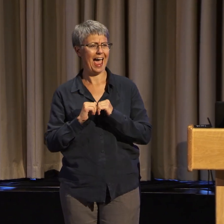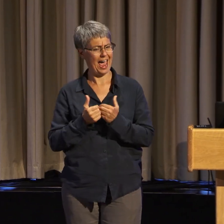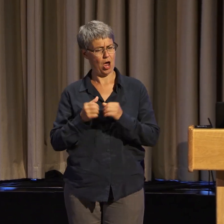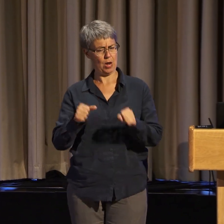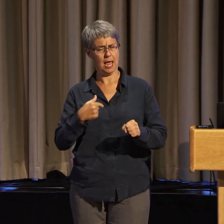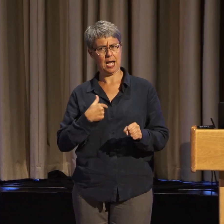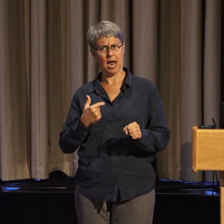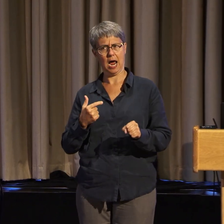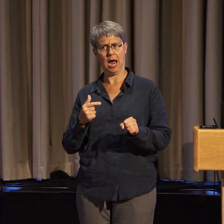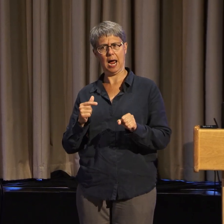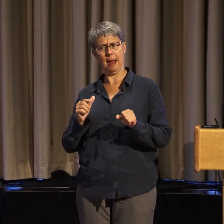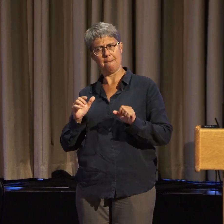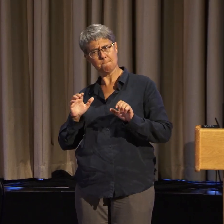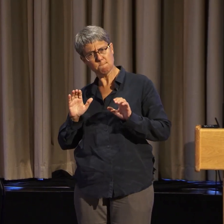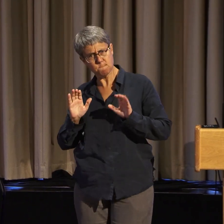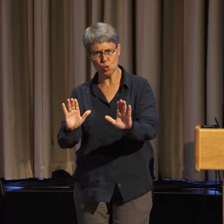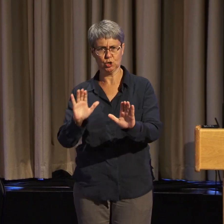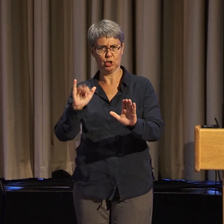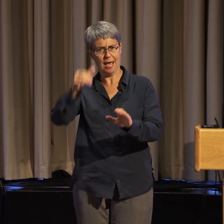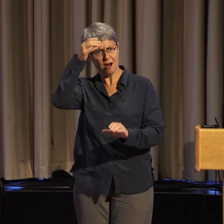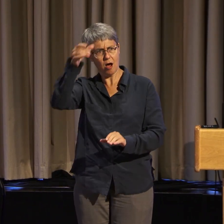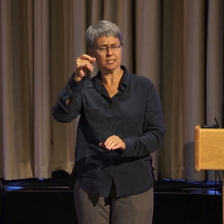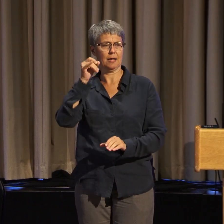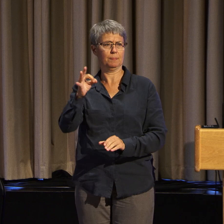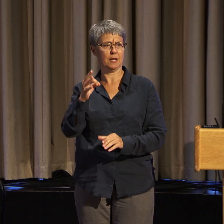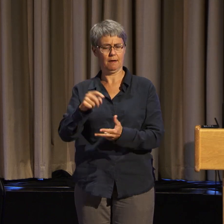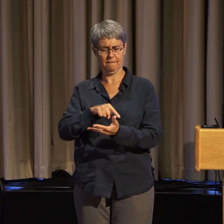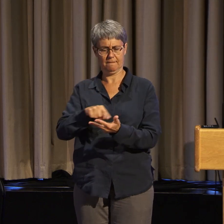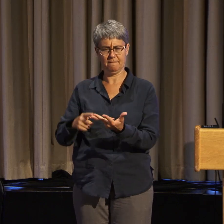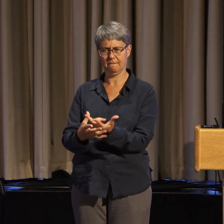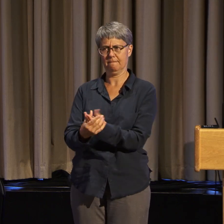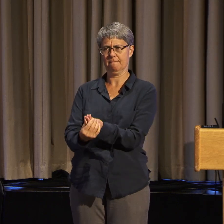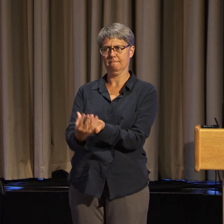about intersectionality, to push.